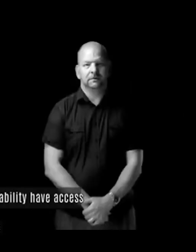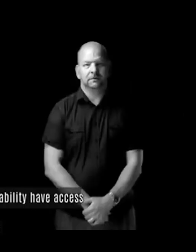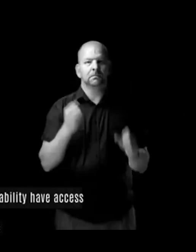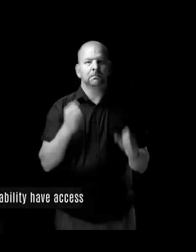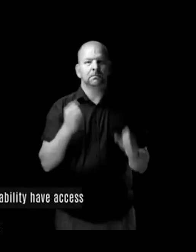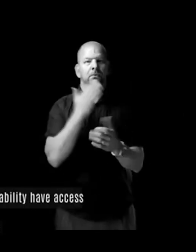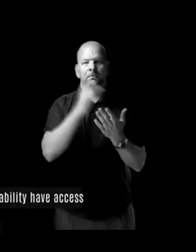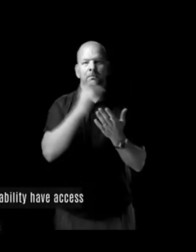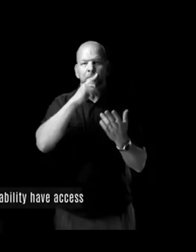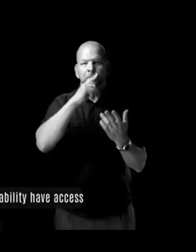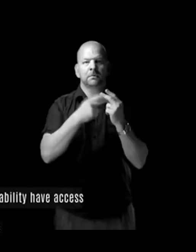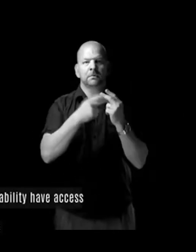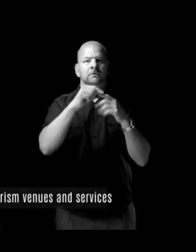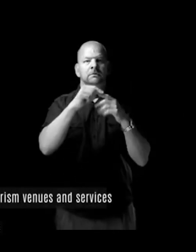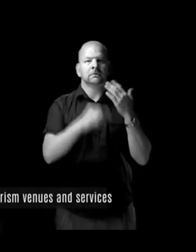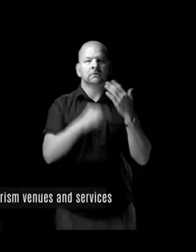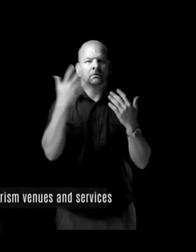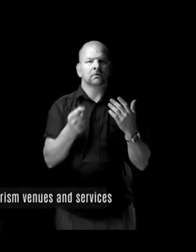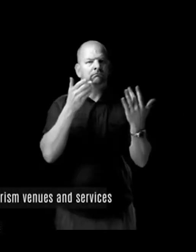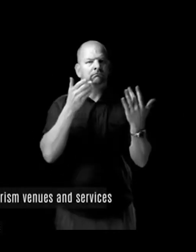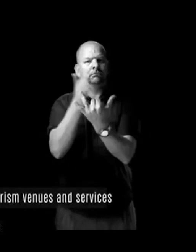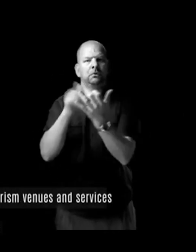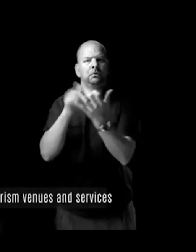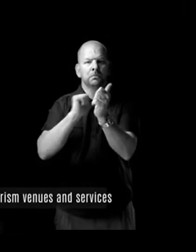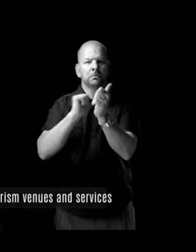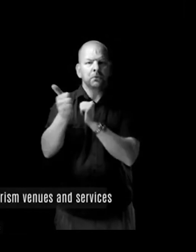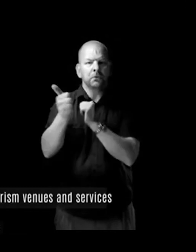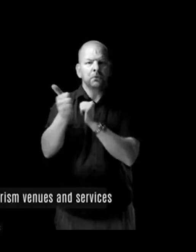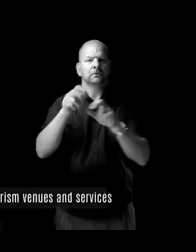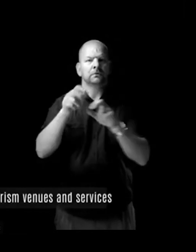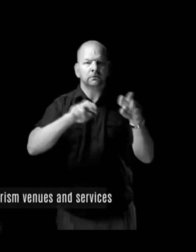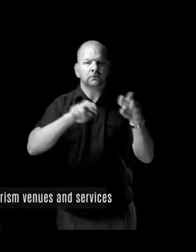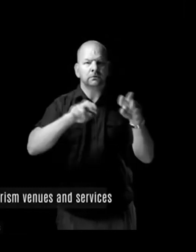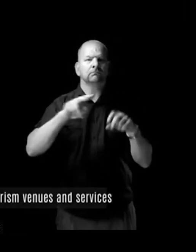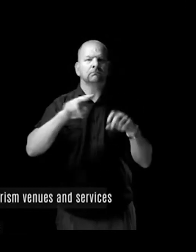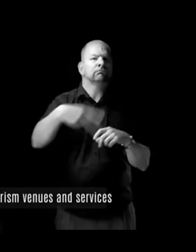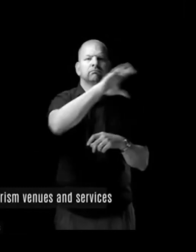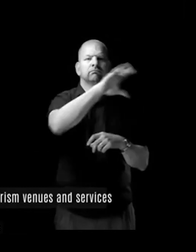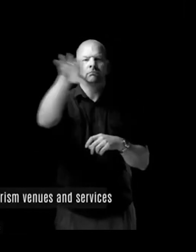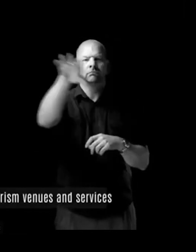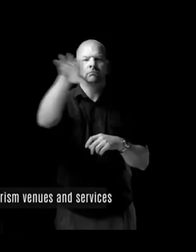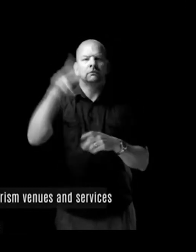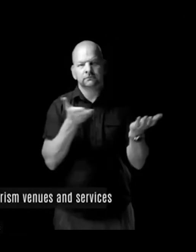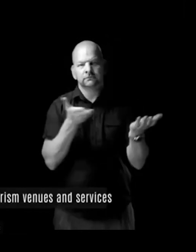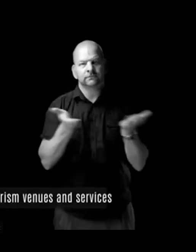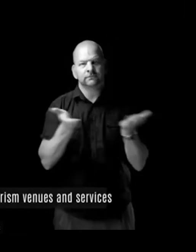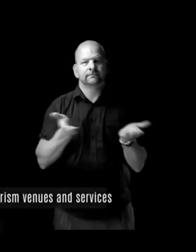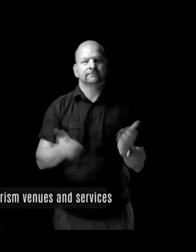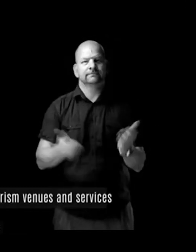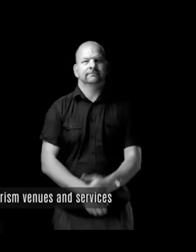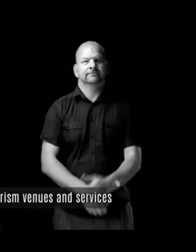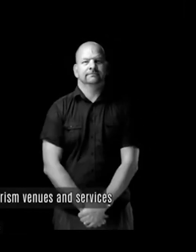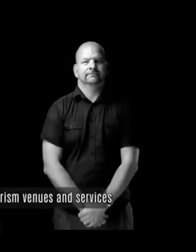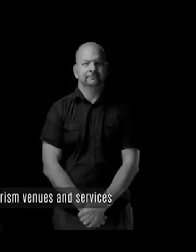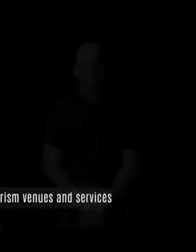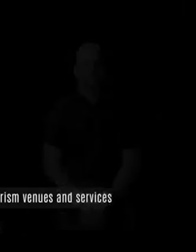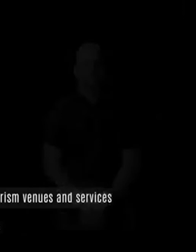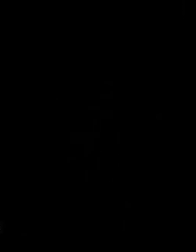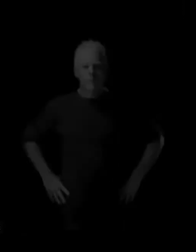disabilities have access to sporting, recreational and tourism venues and services.